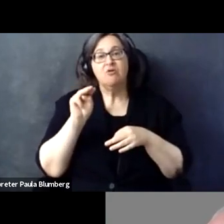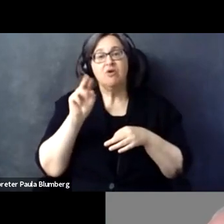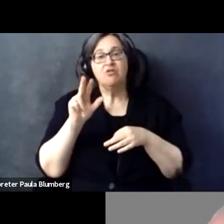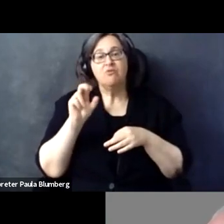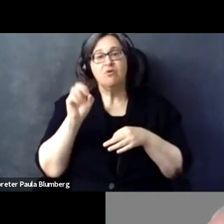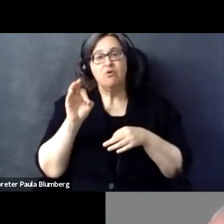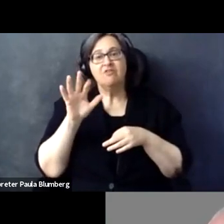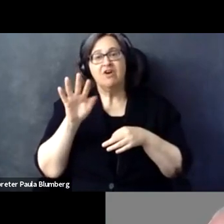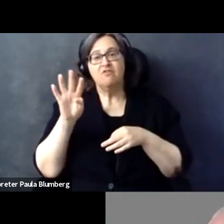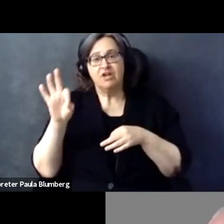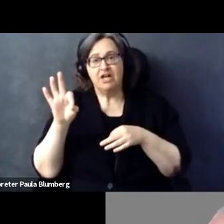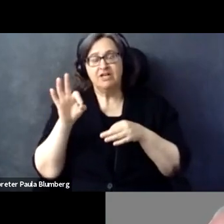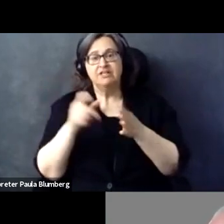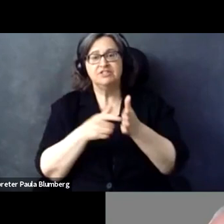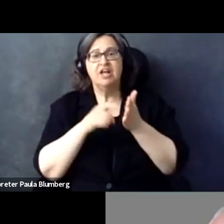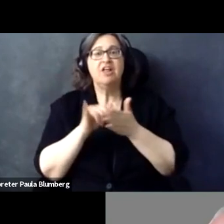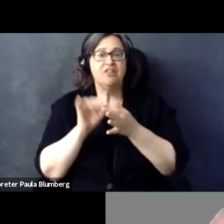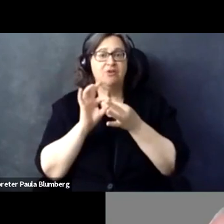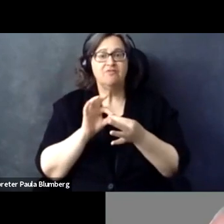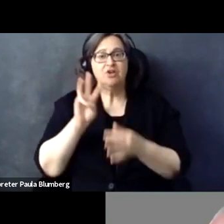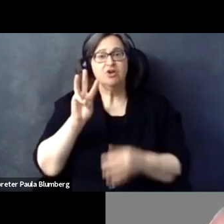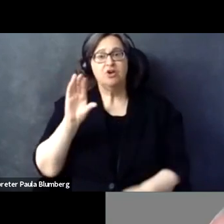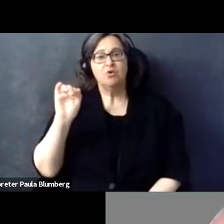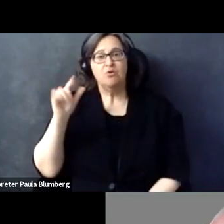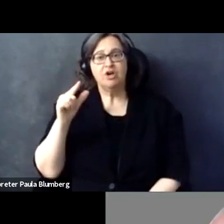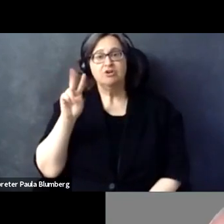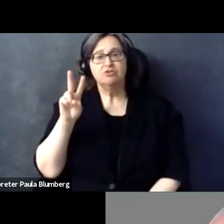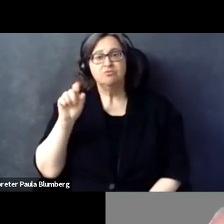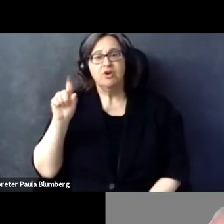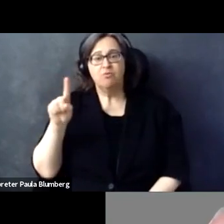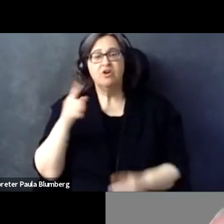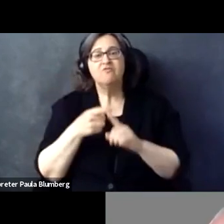requirements of the web accessibility directive are defined in the EN